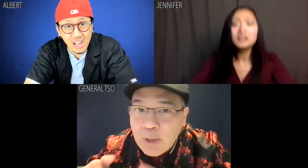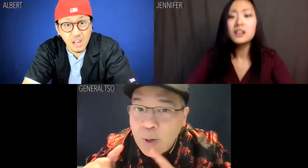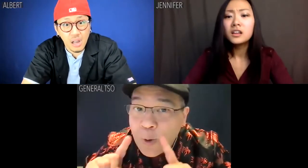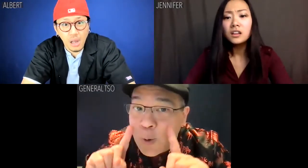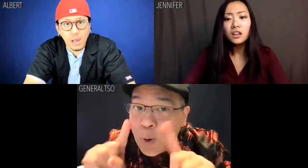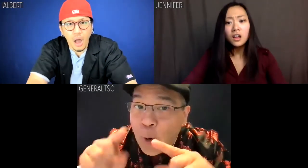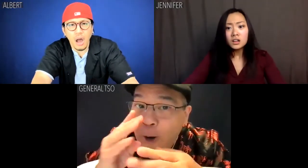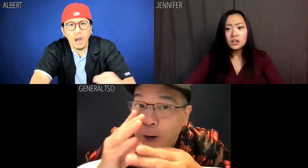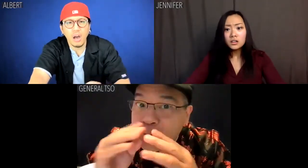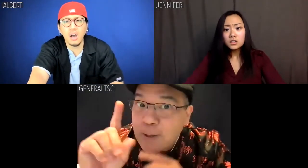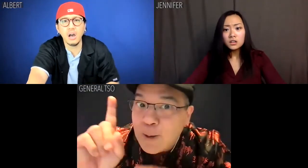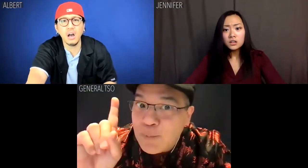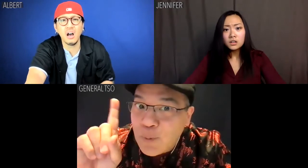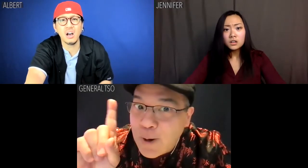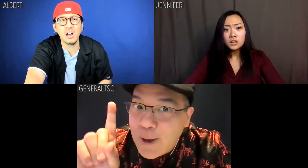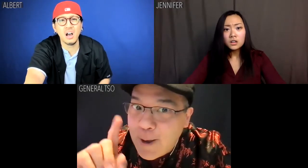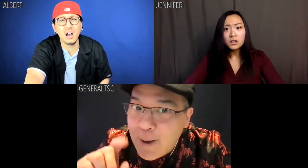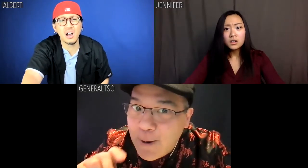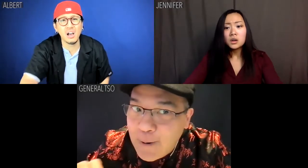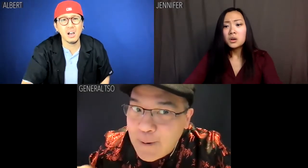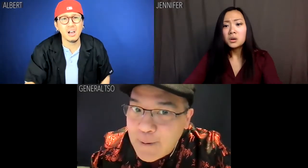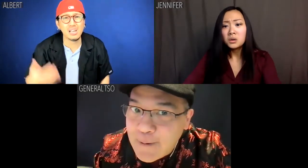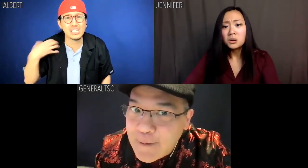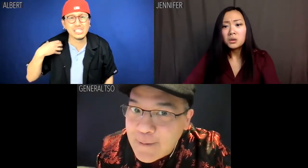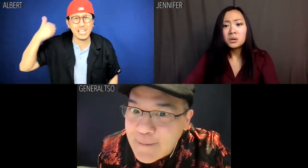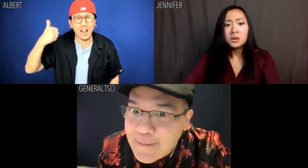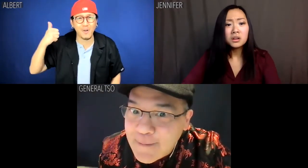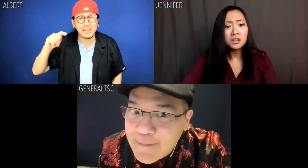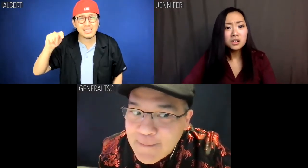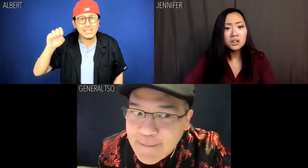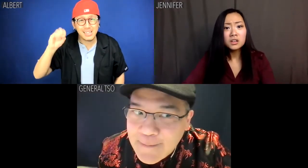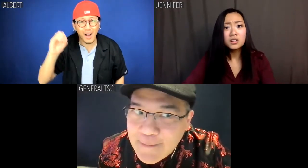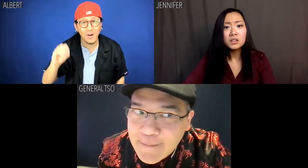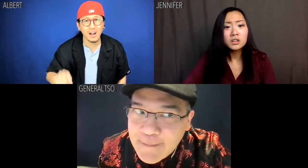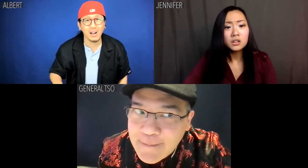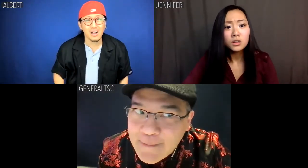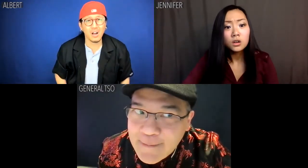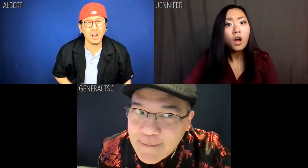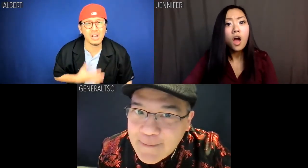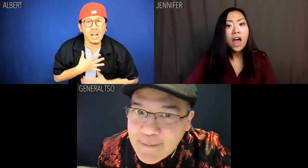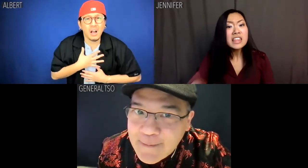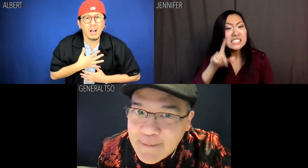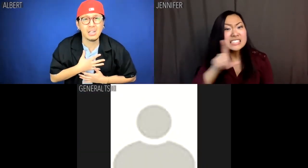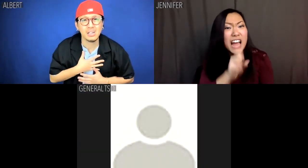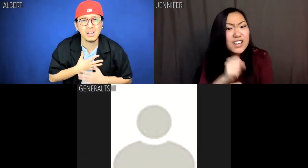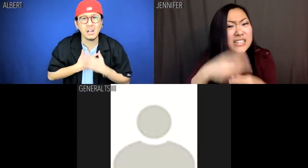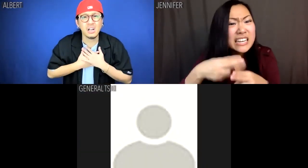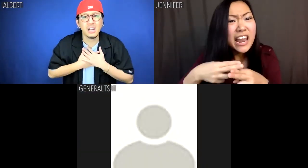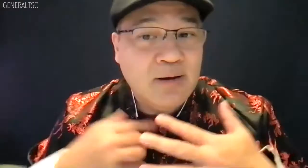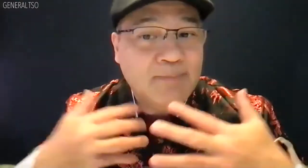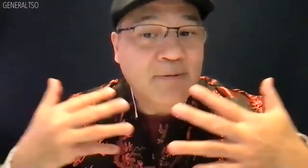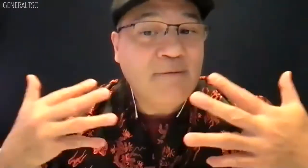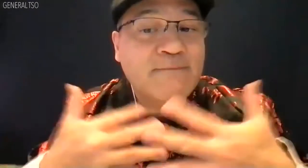General Tso: Going somewhere? Albert: General Tso? Jennifer: Wait, his actual name is --